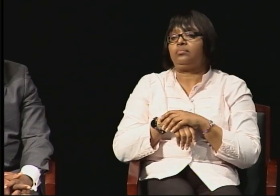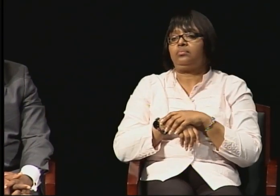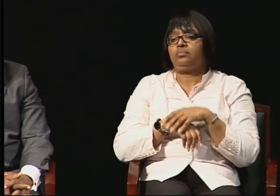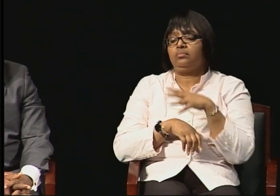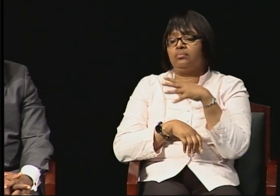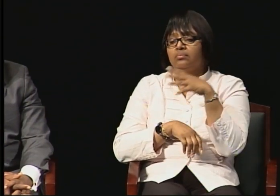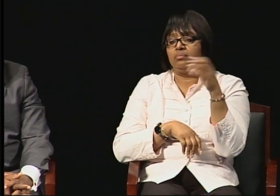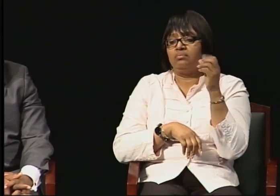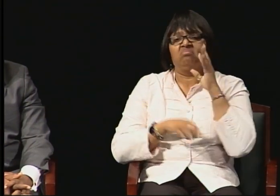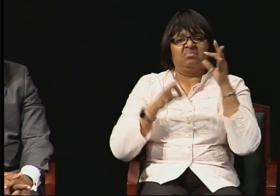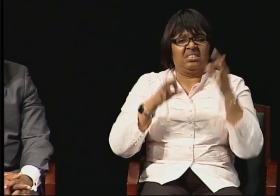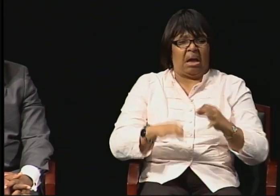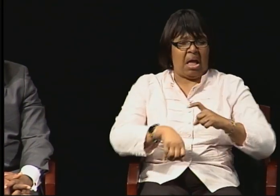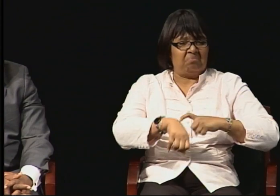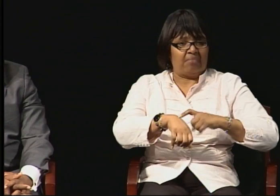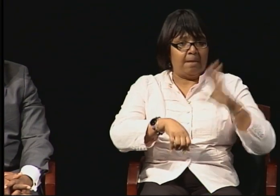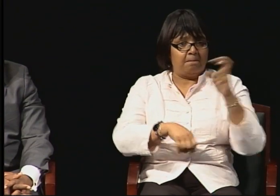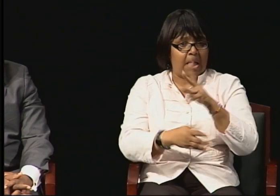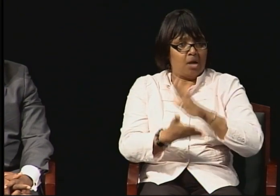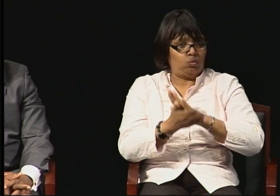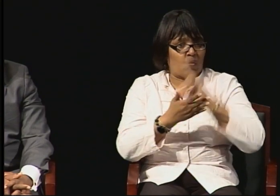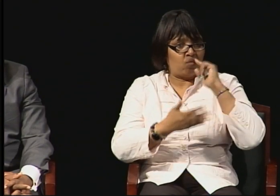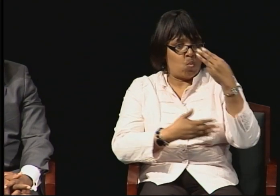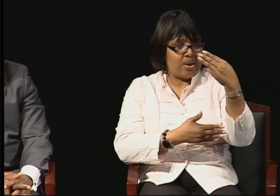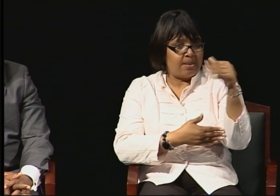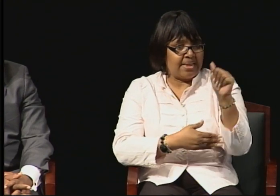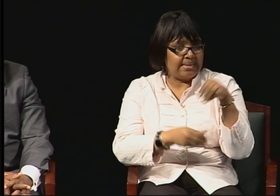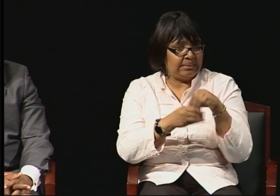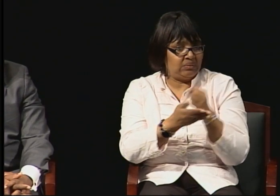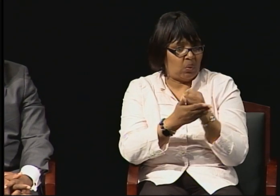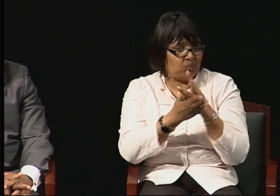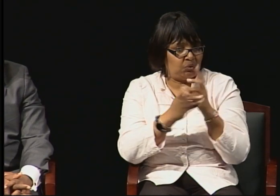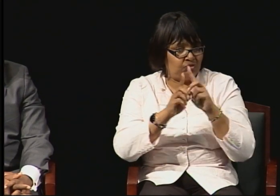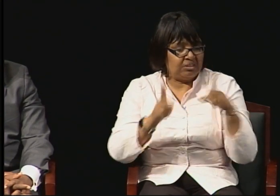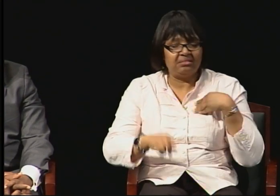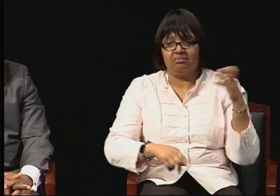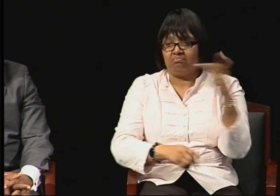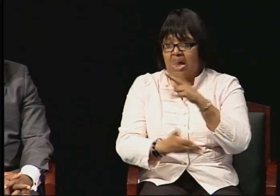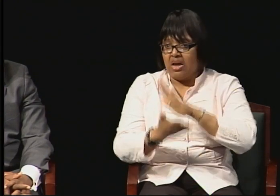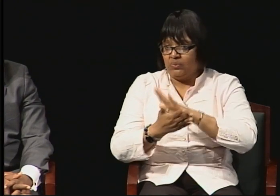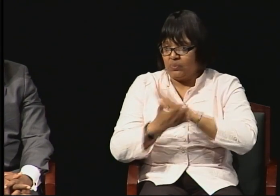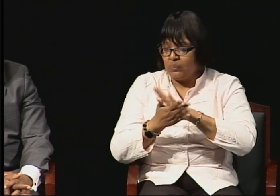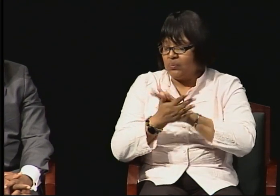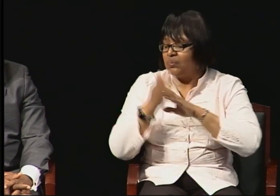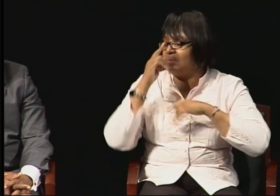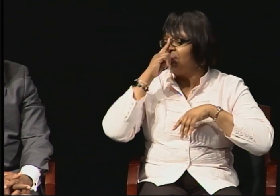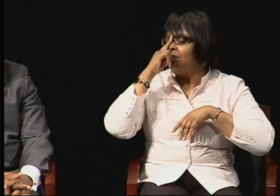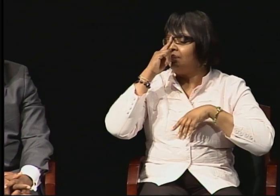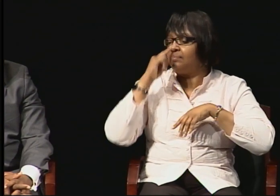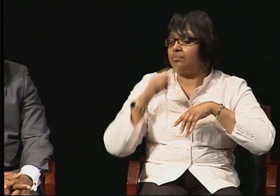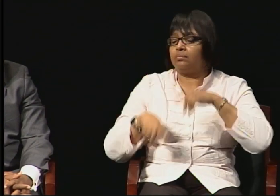and supporting family and individuals. Eventually I decided to go back to school.